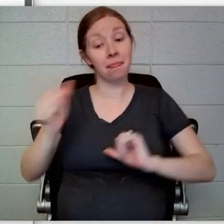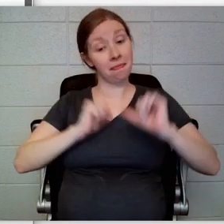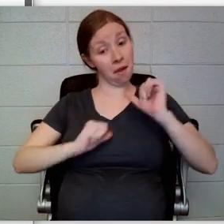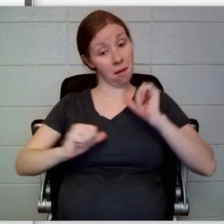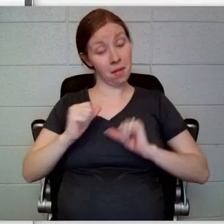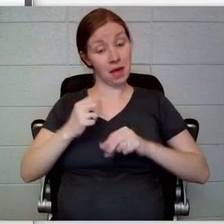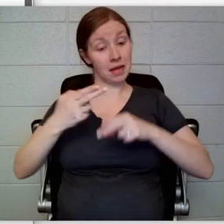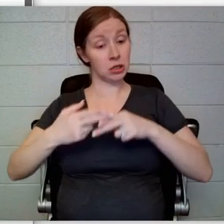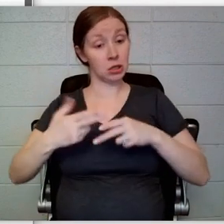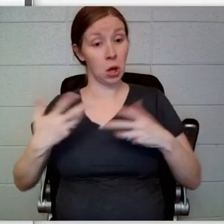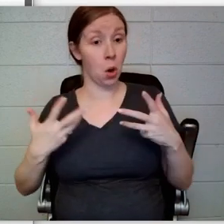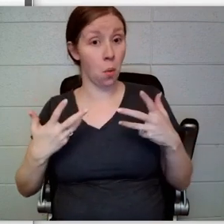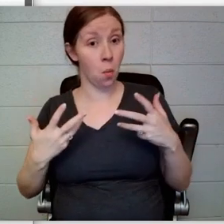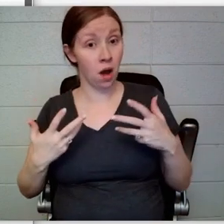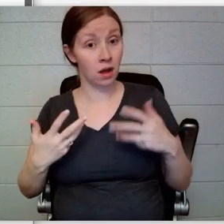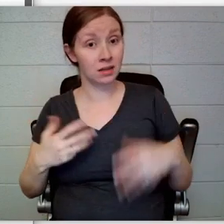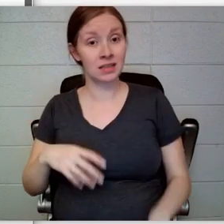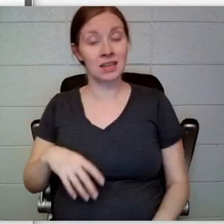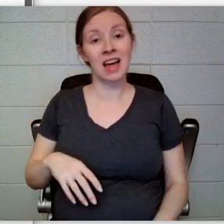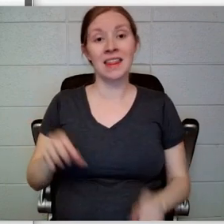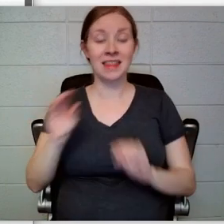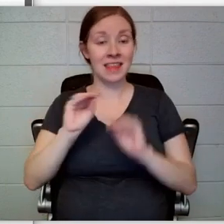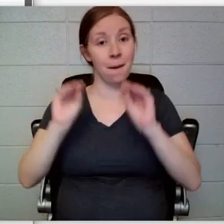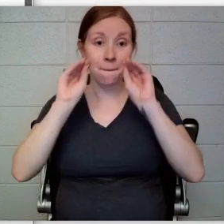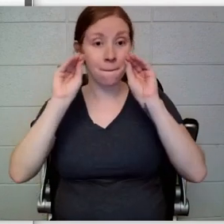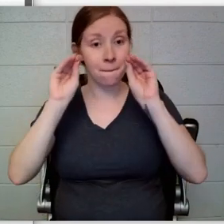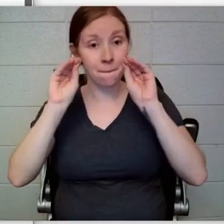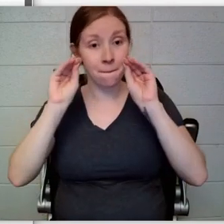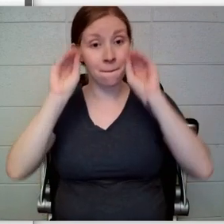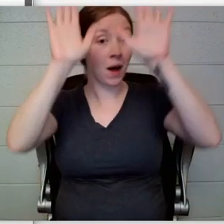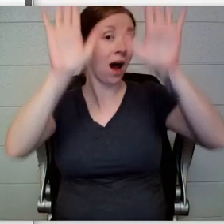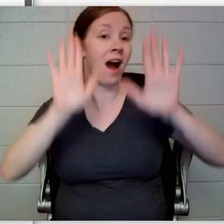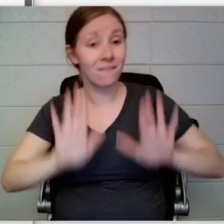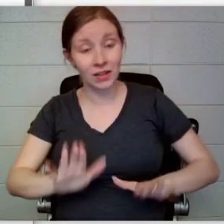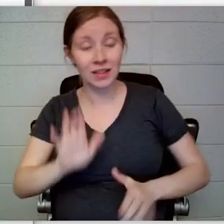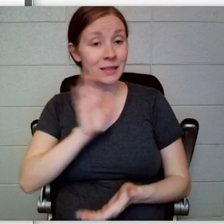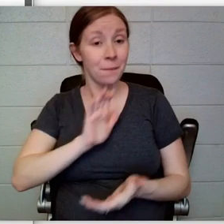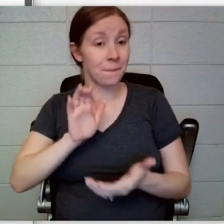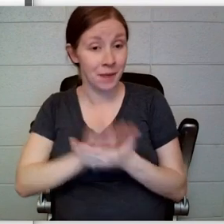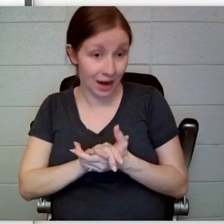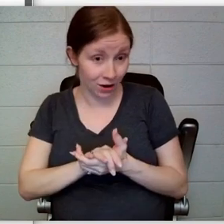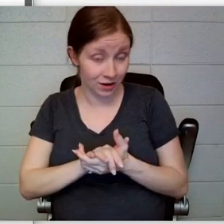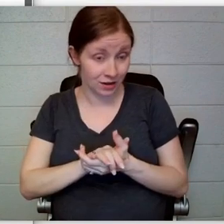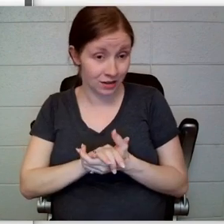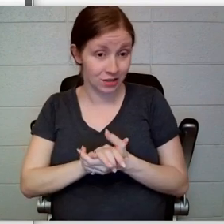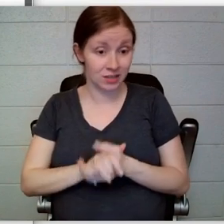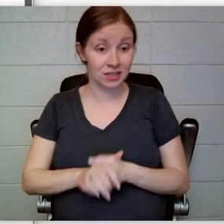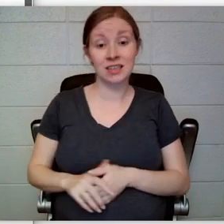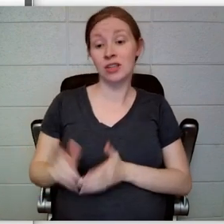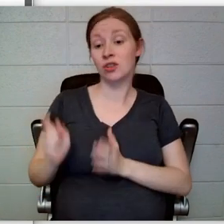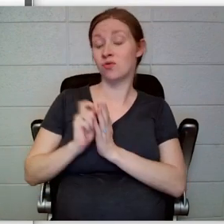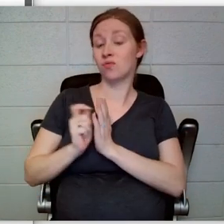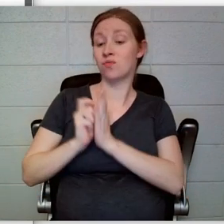called The Marvelous Marriage, and it is written by the great playwright